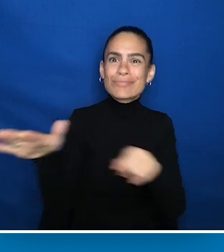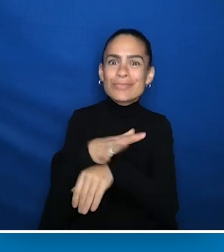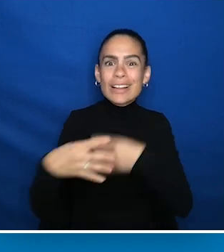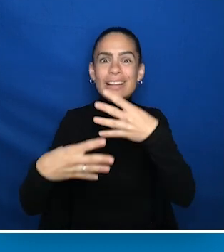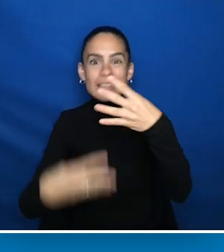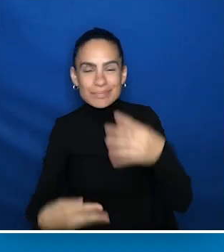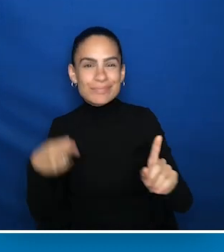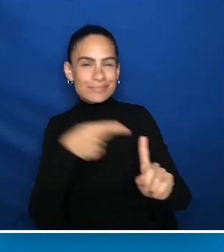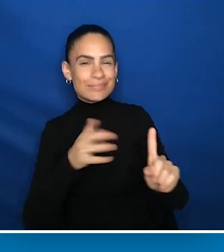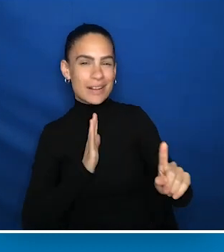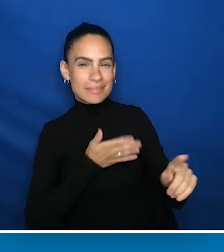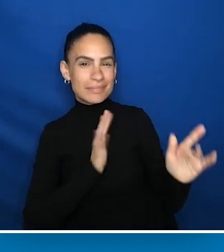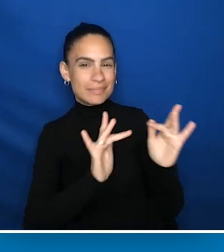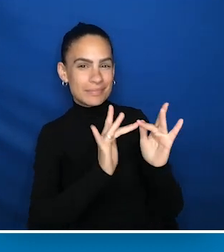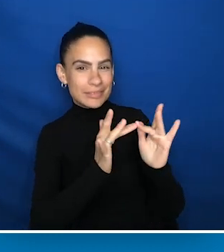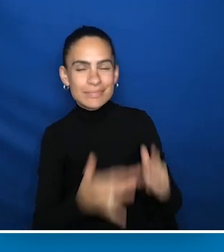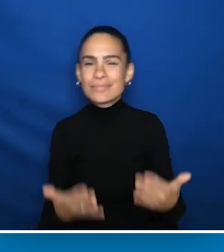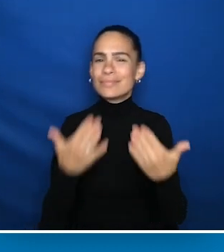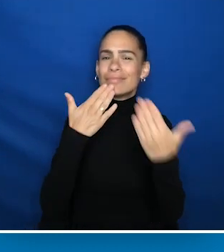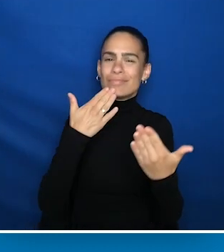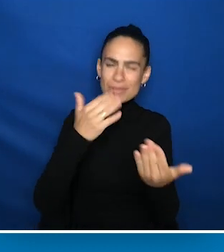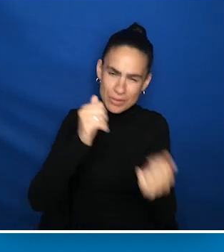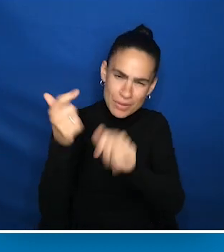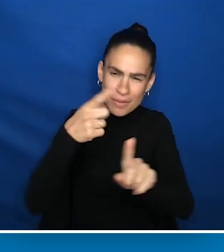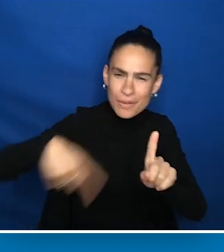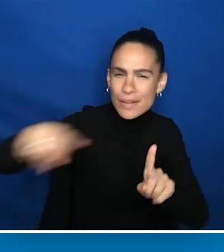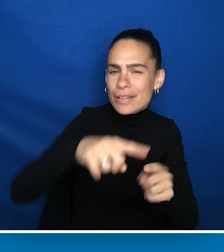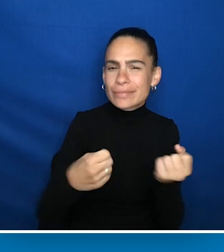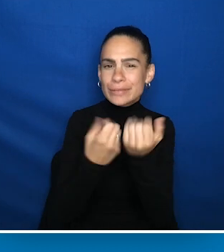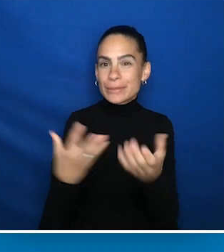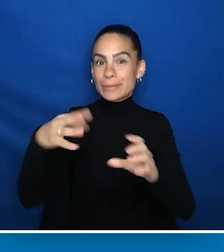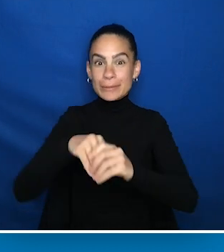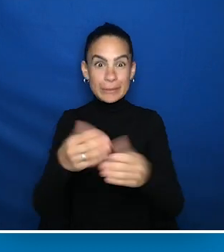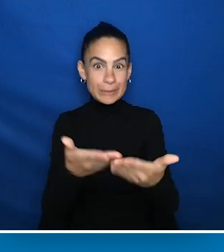and you can find the full list on our gala website. We're grateful for all our supporters,